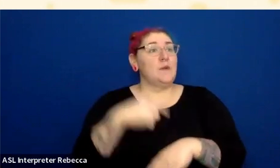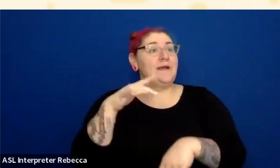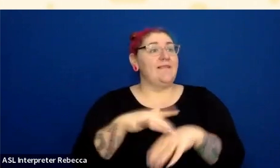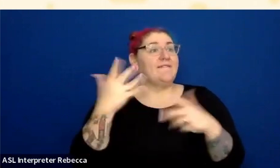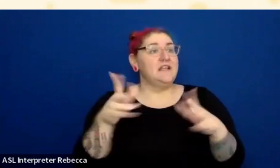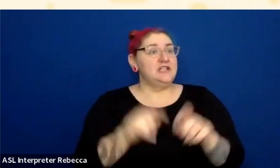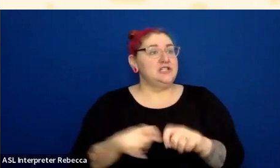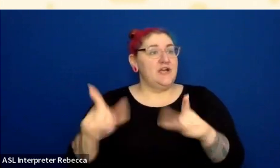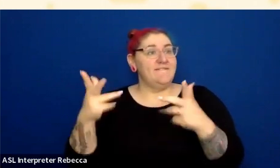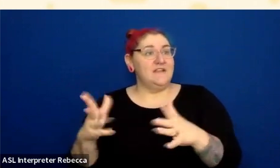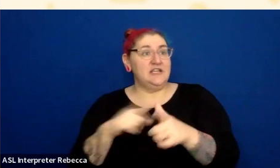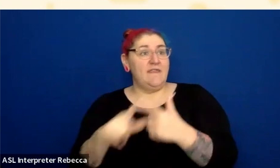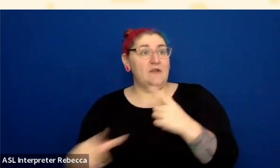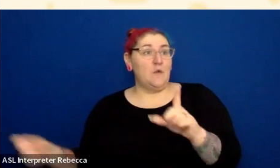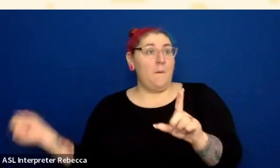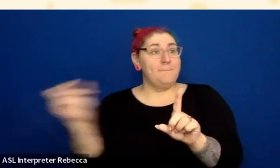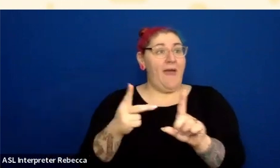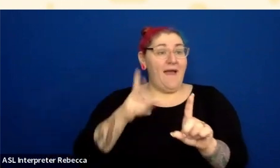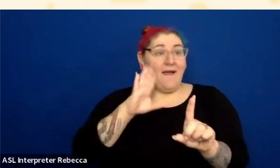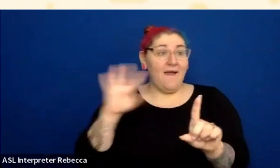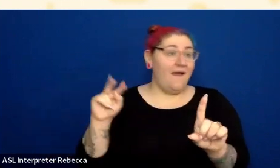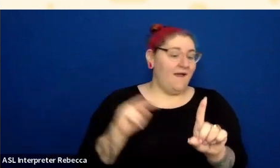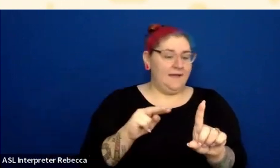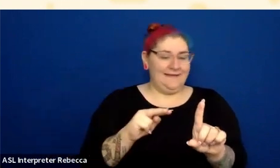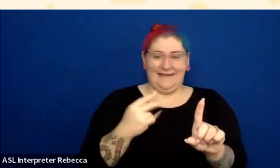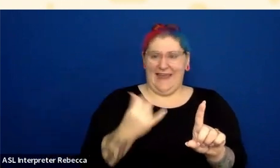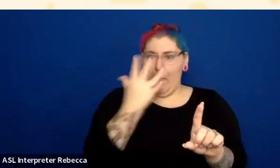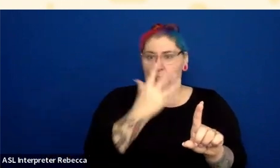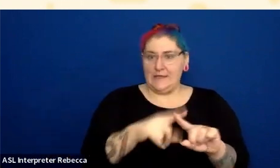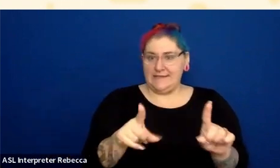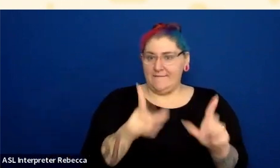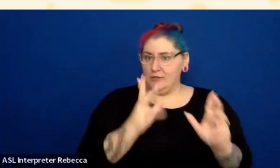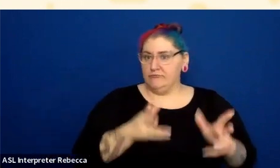Nine, ten, eleven, twelve; hover, focus, active, and visited for my link.